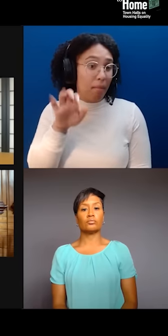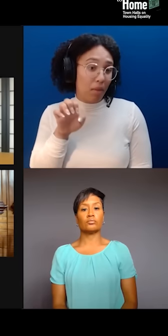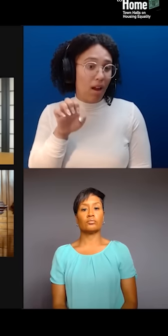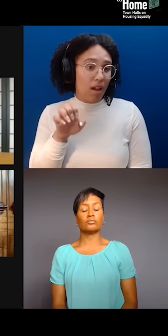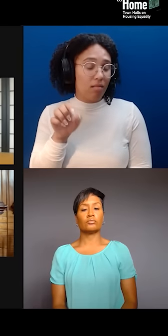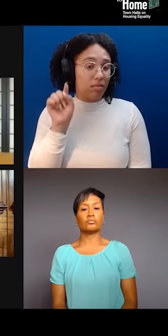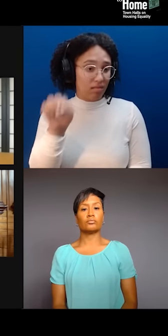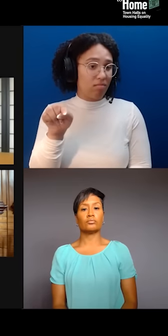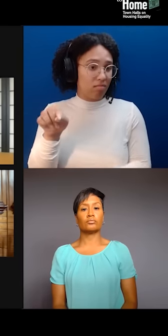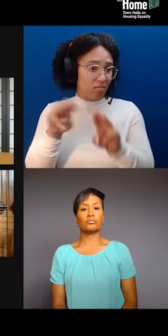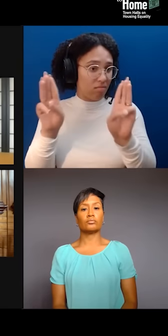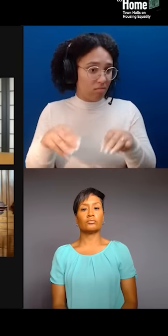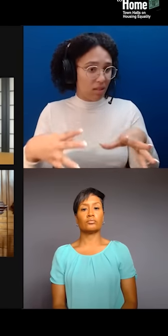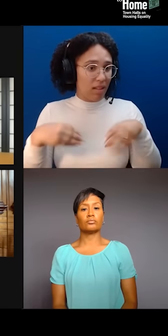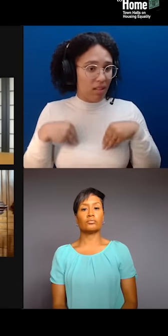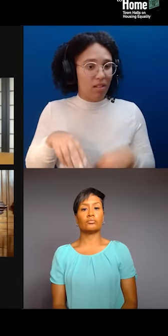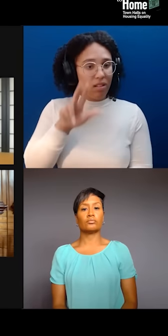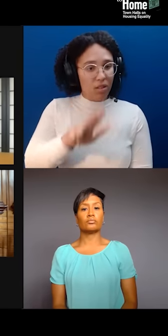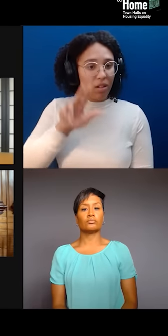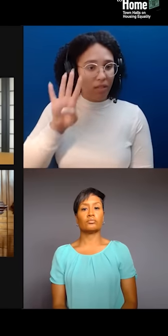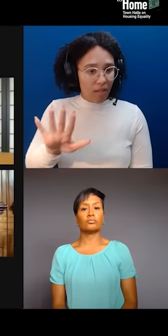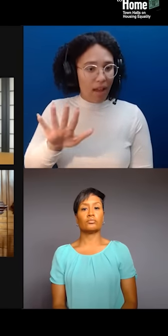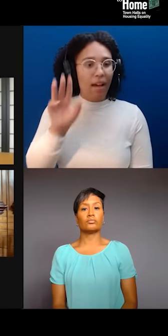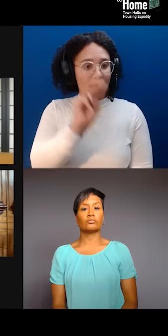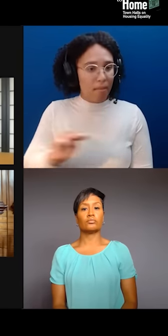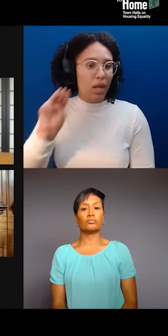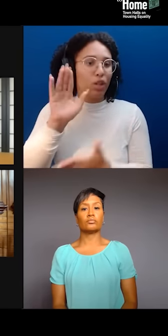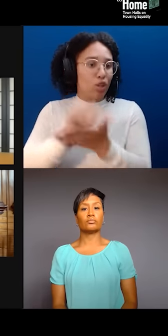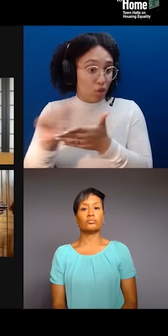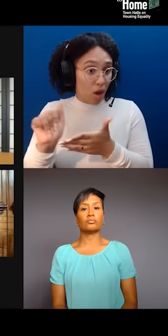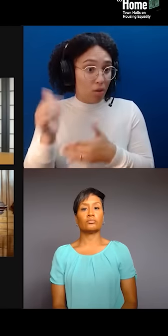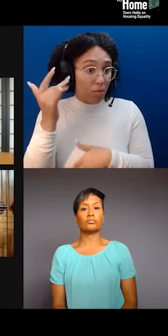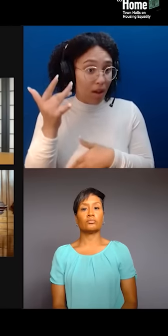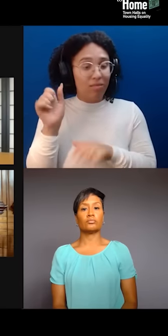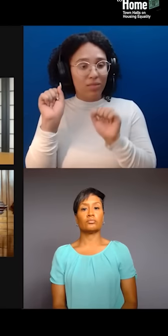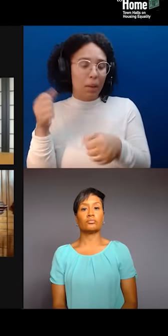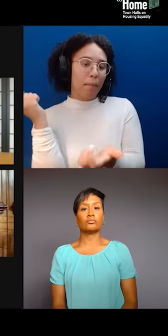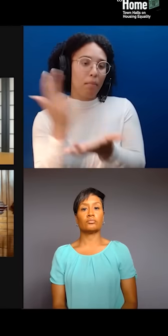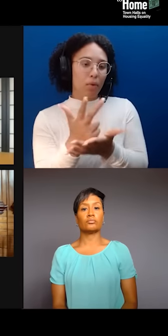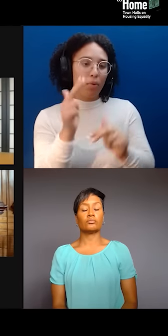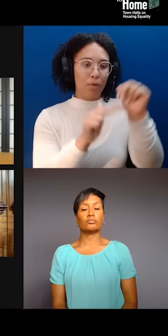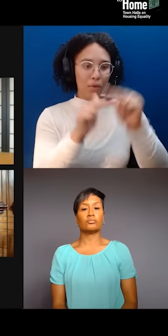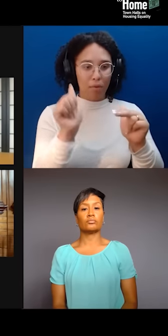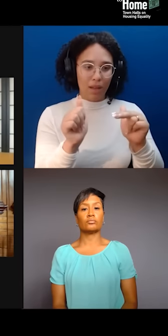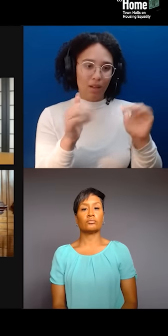in return for their blessing for this jail. So, they call it a community concession, and a jail will be built.